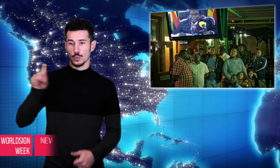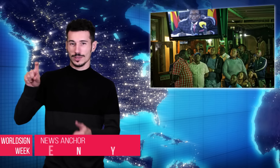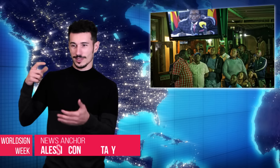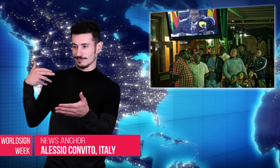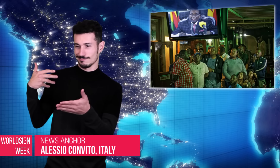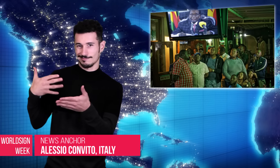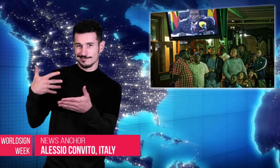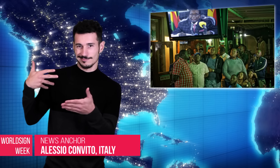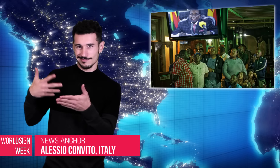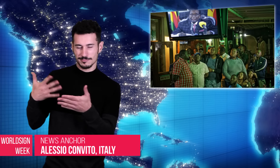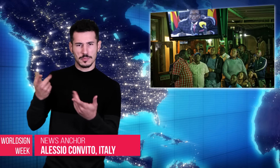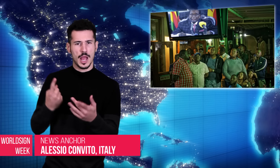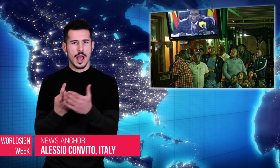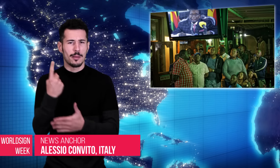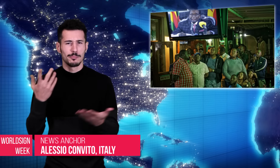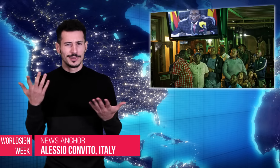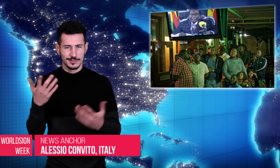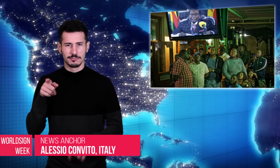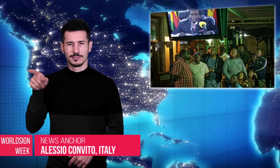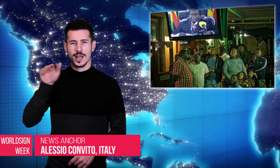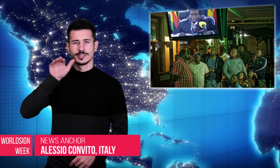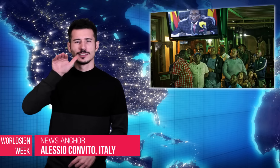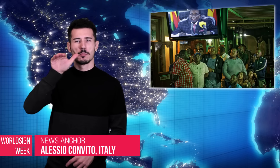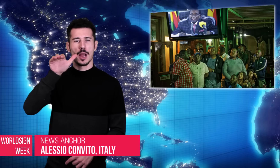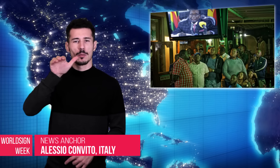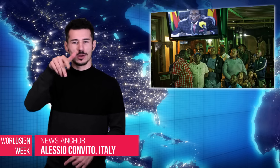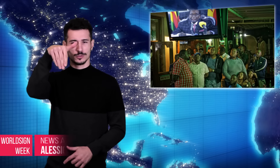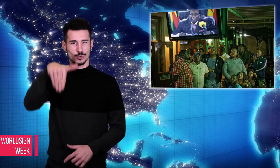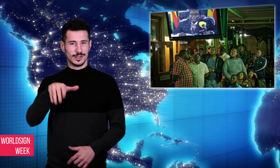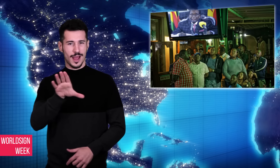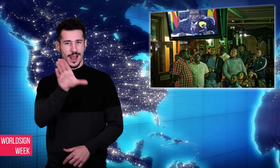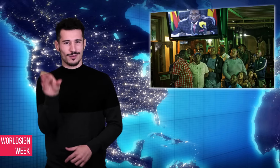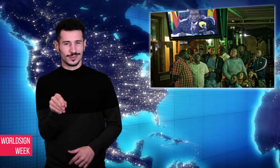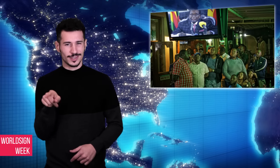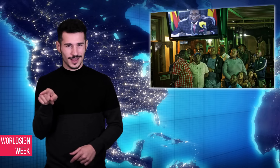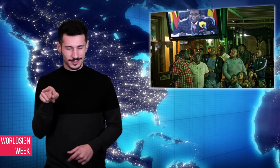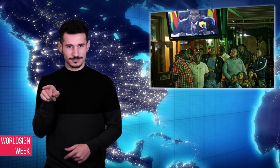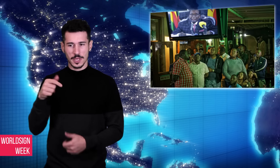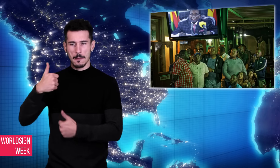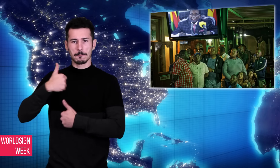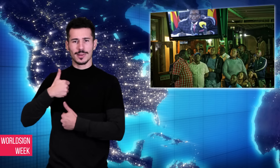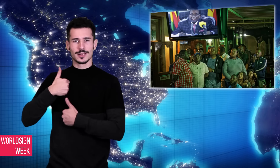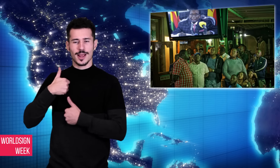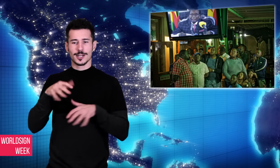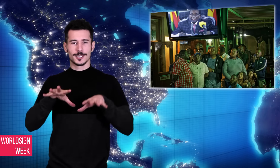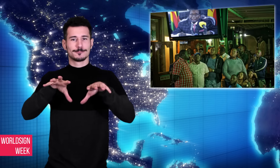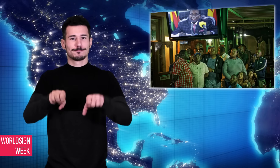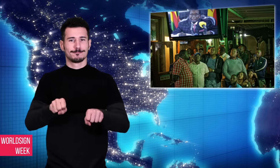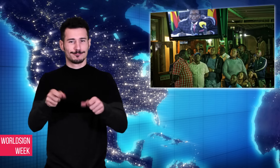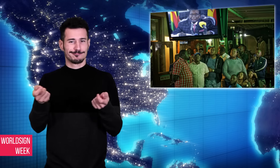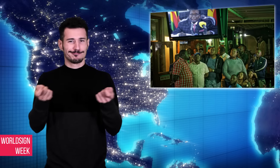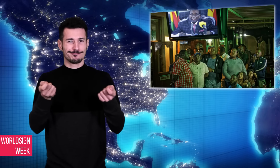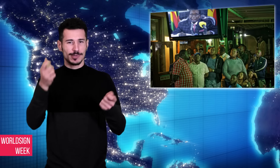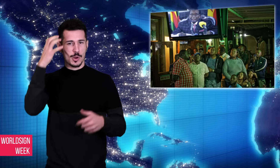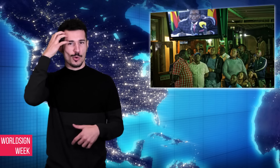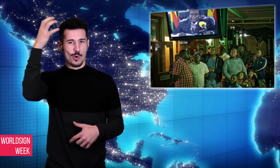Alessio: Following the military coup in Zimbabwe, a landlocked country in